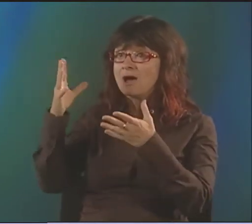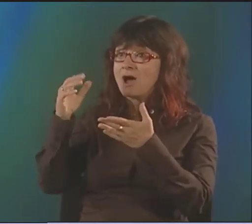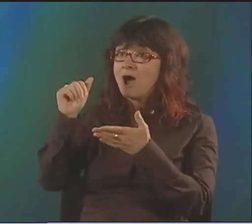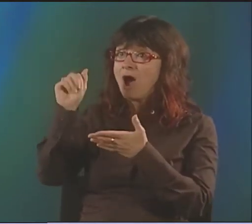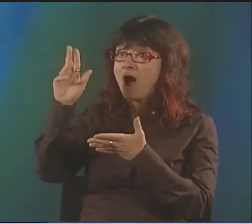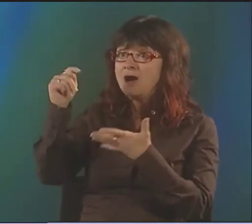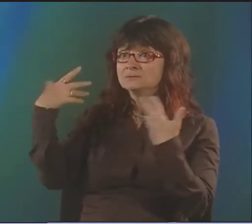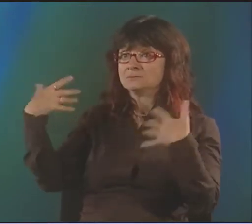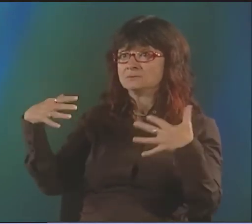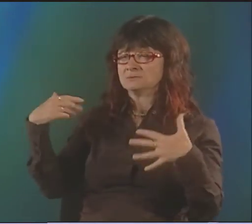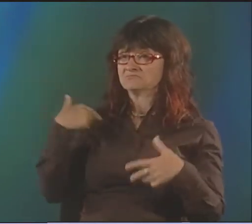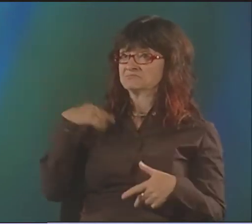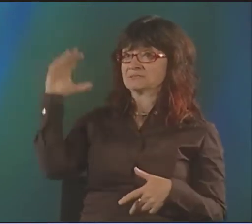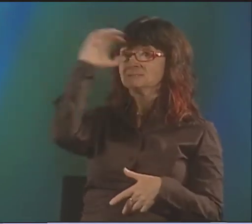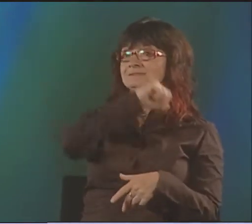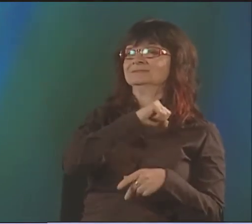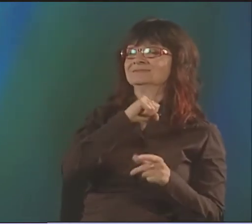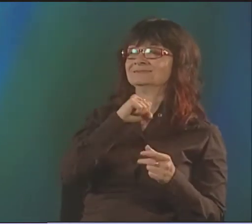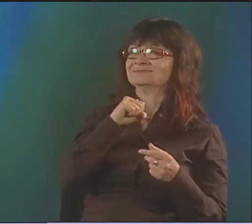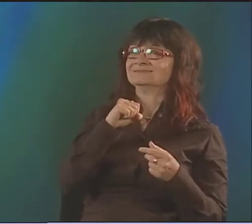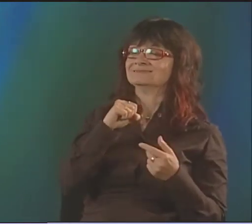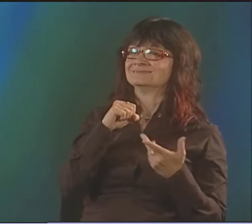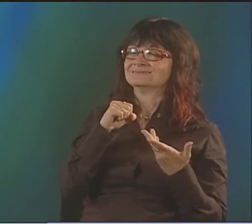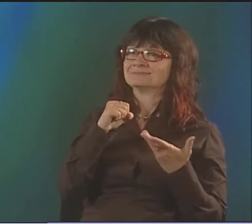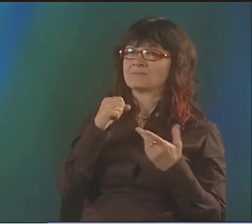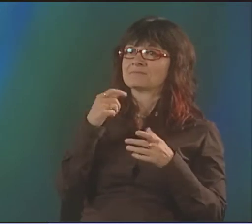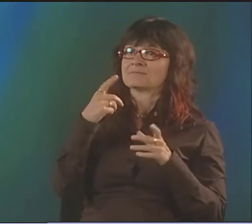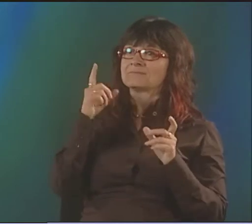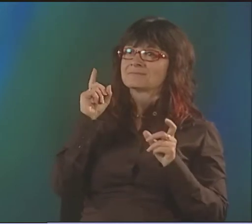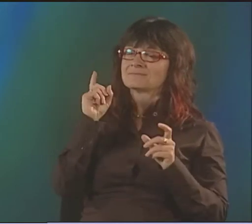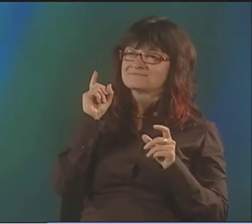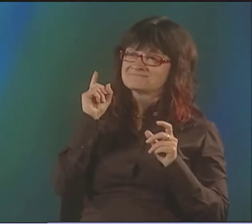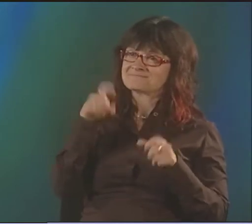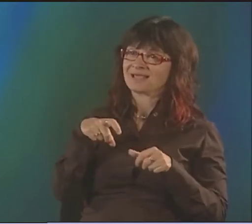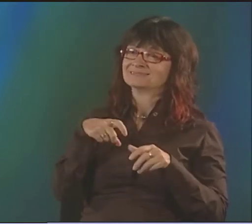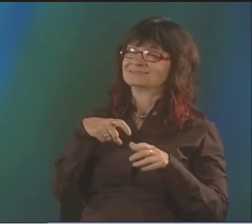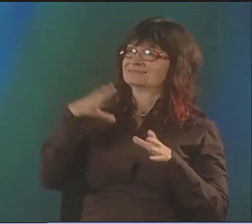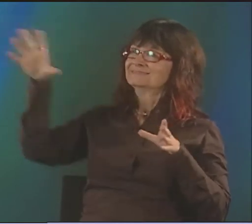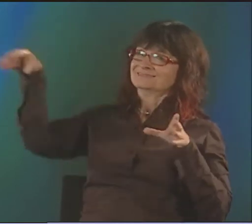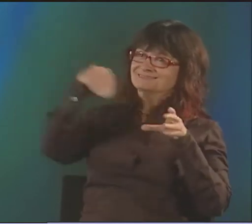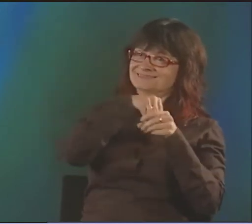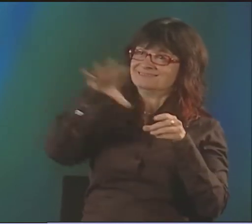OR EVEN SHAKESPEARE, WORDS USED IN SHAKESPEARE, THINGS THAT ARE QUOTES FROM SHAKESPEARE, THINGS THAT I JUST MISSED.